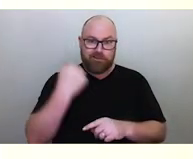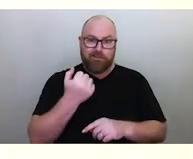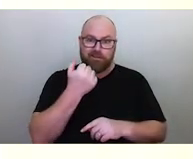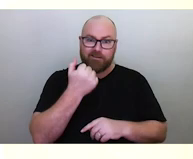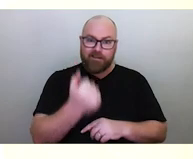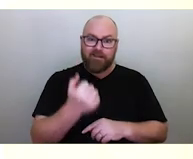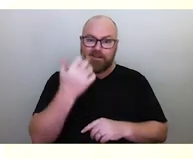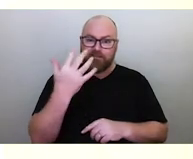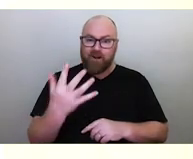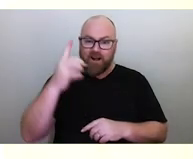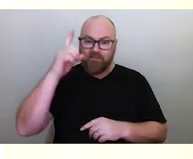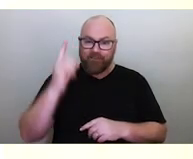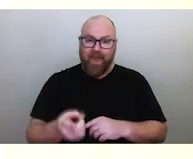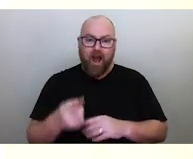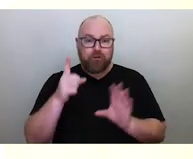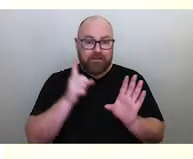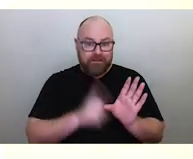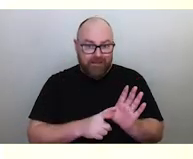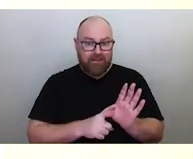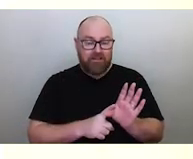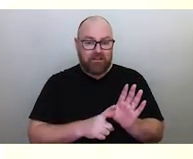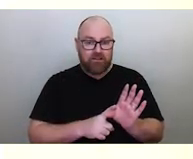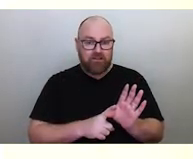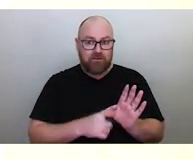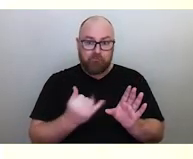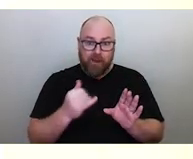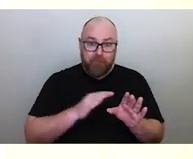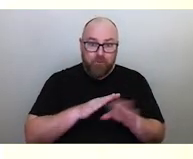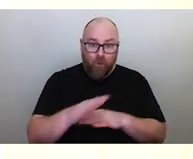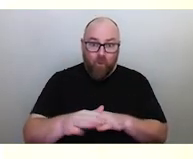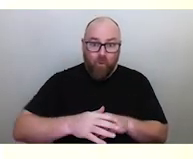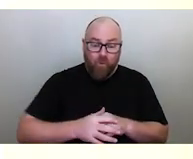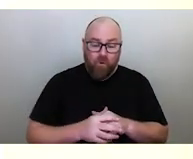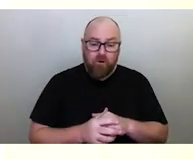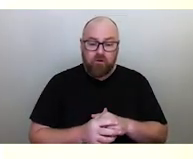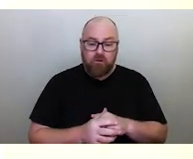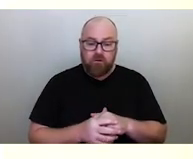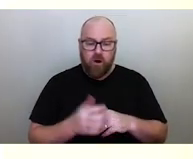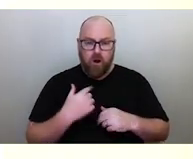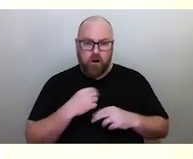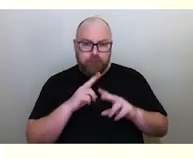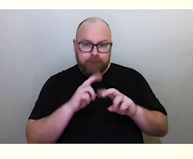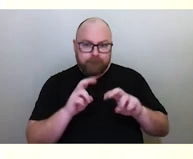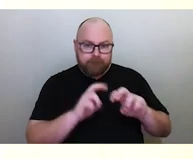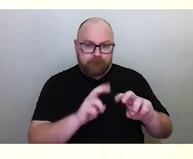65,000 years or more. When I began looking into it, it became very obvious to me